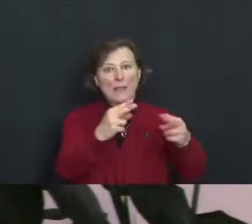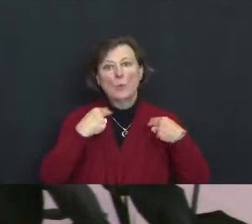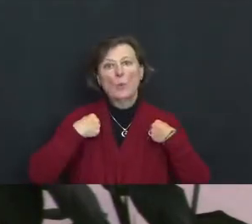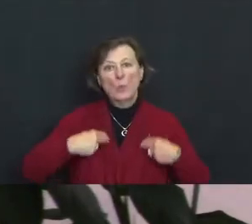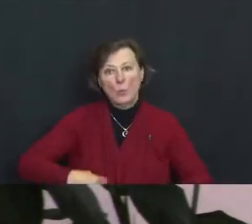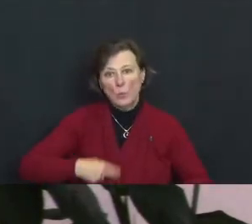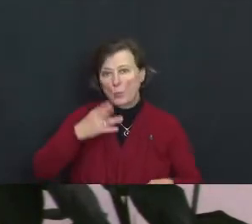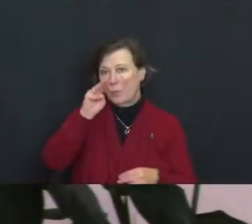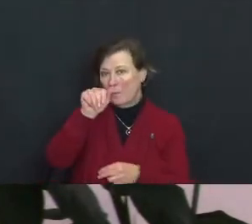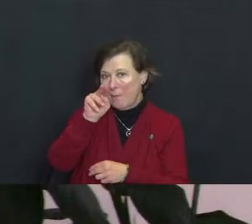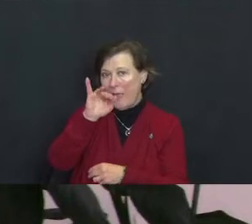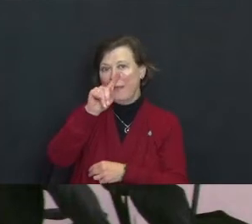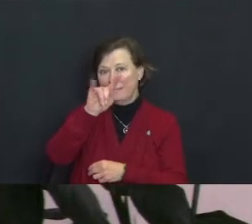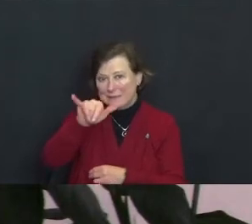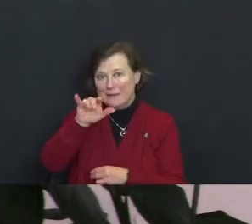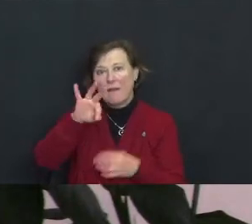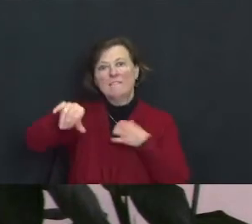not.